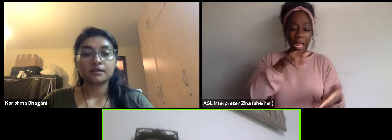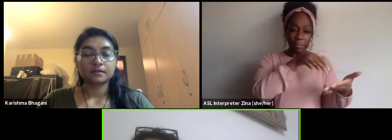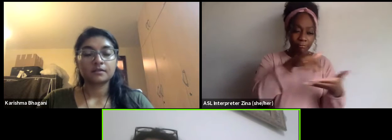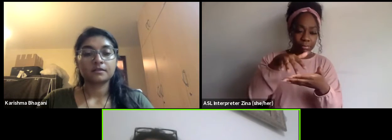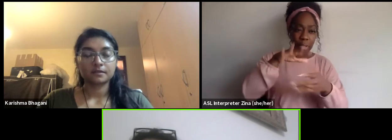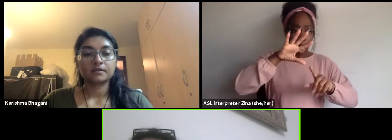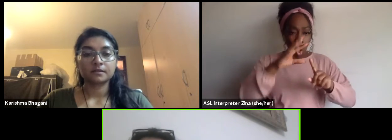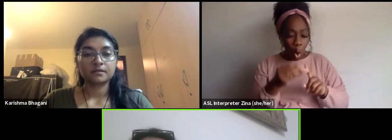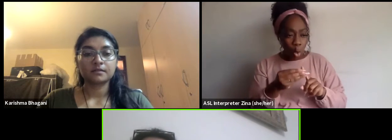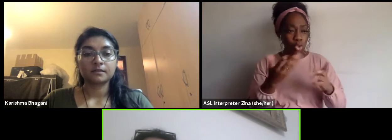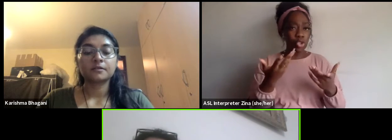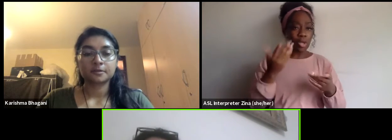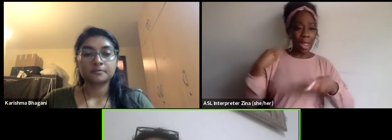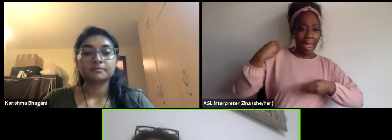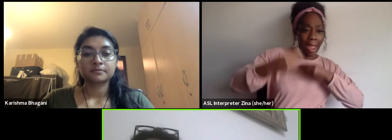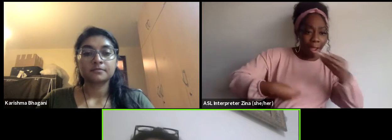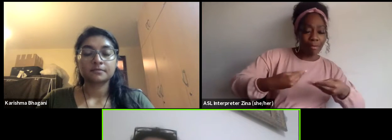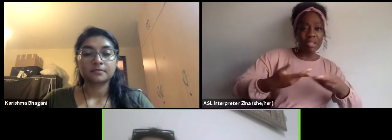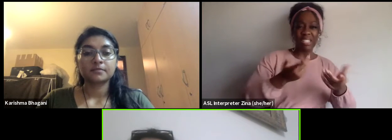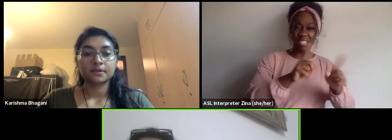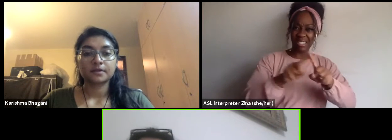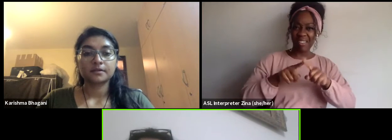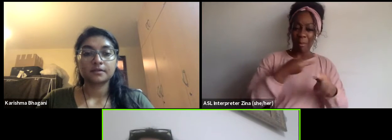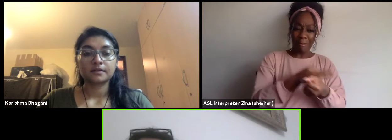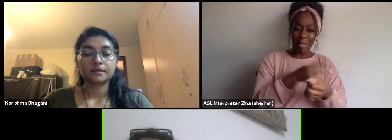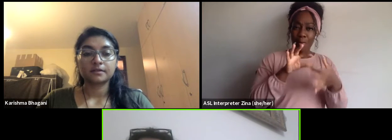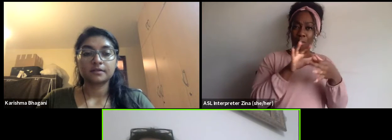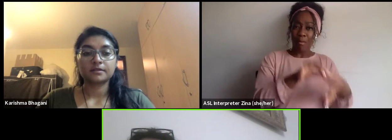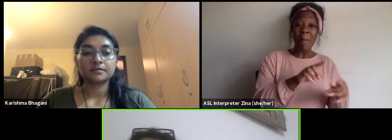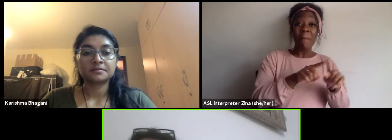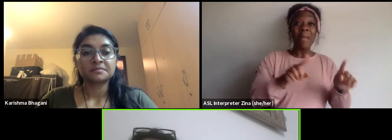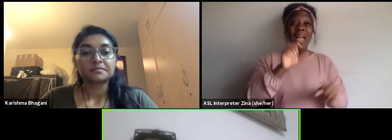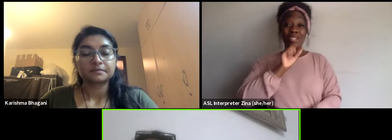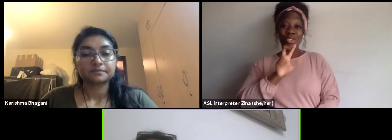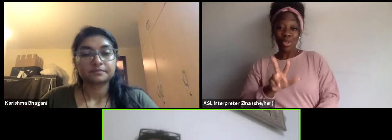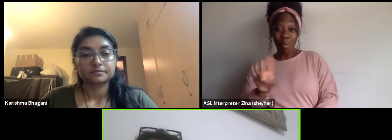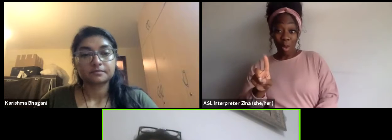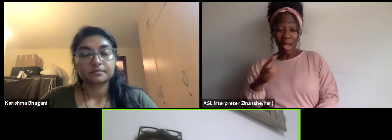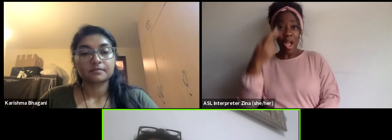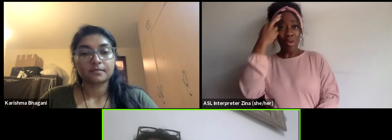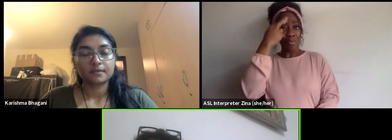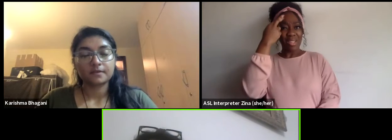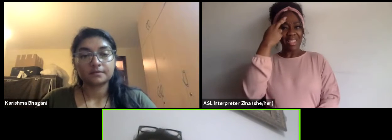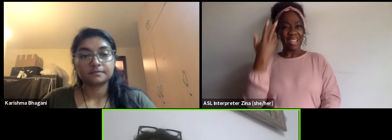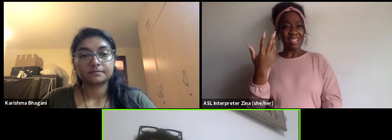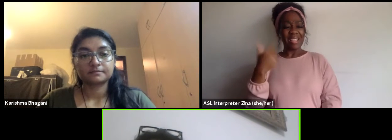in that but it's really in 31 when I realized that that's fundraising that I want to do.